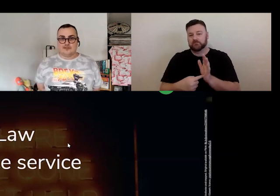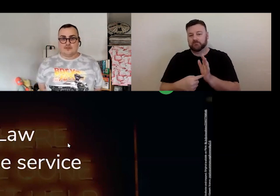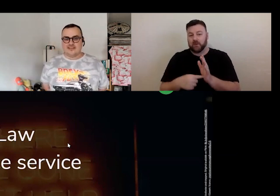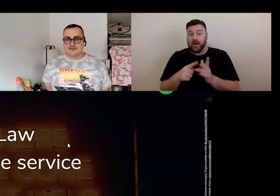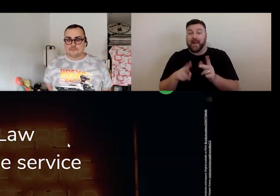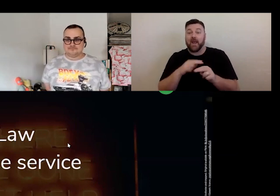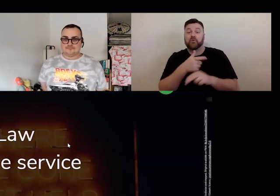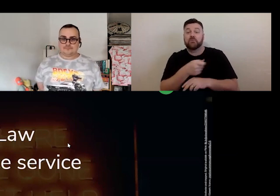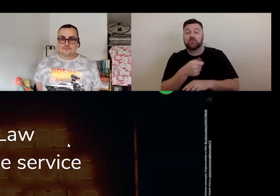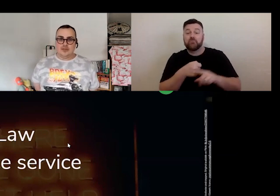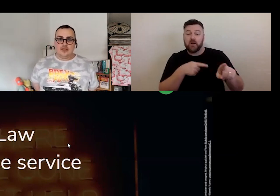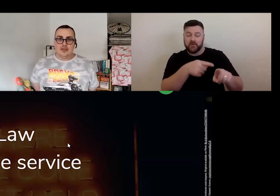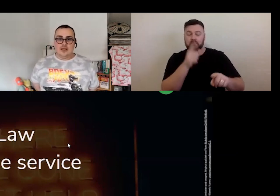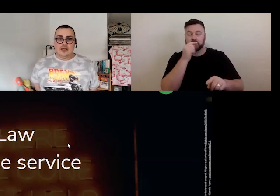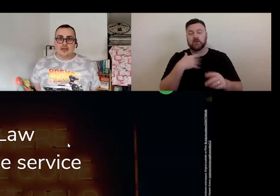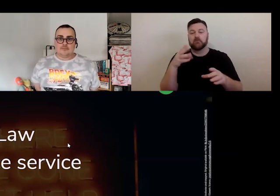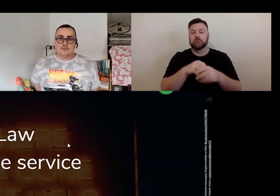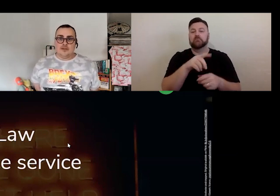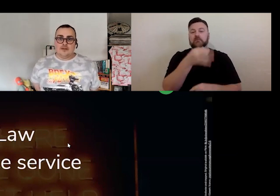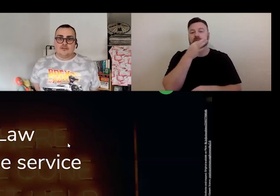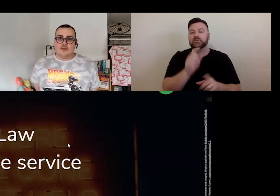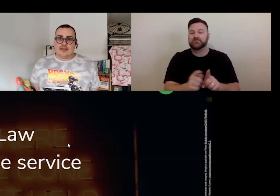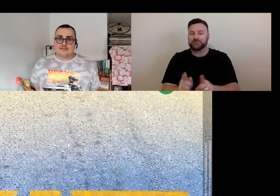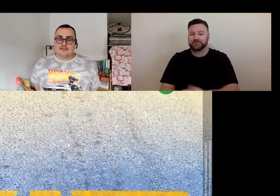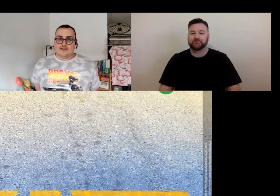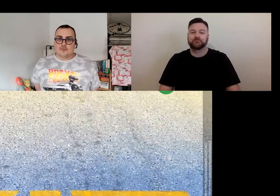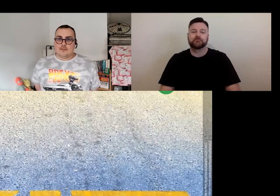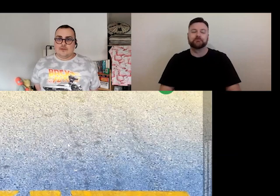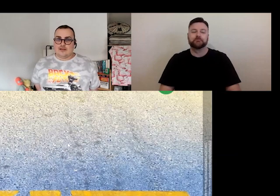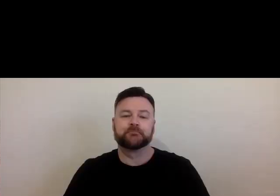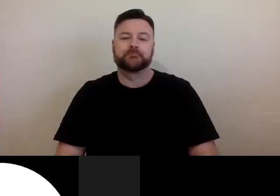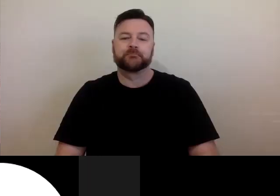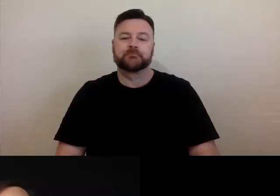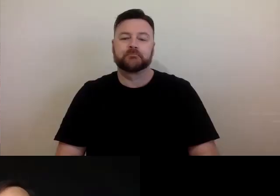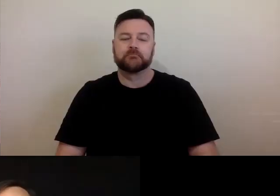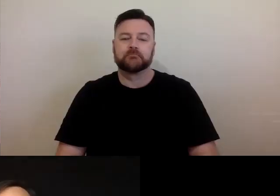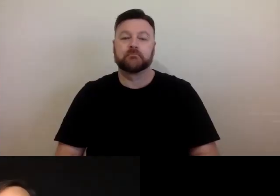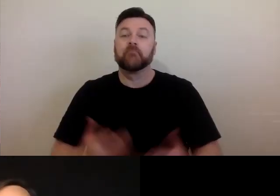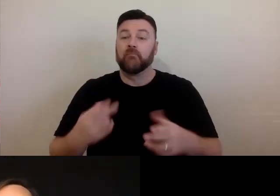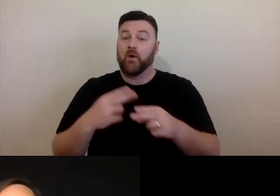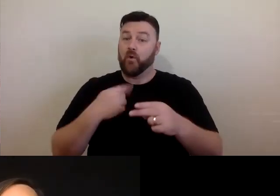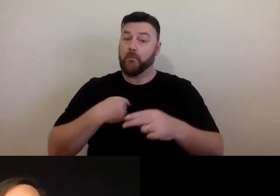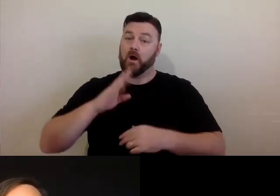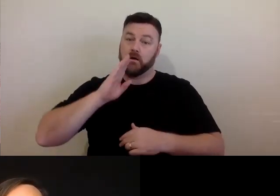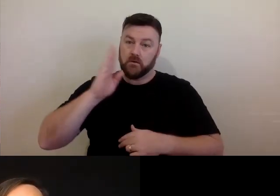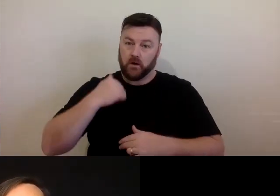arts Law Centre. . That is the end of the content for today. I'm keen